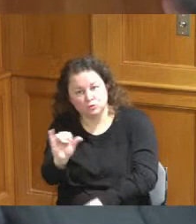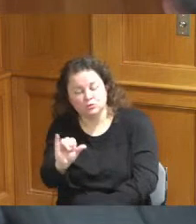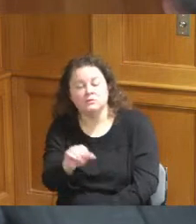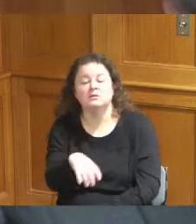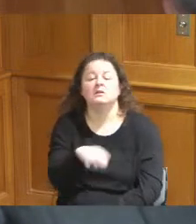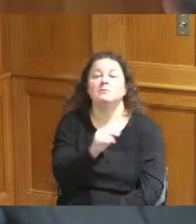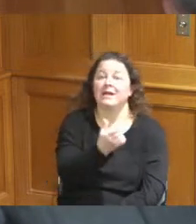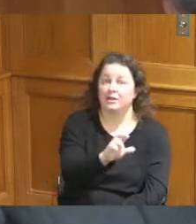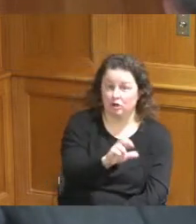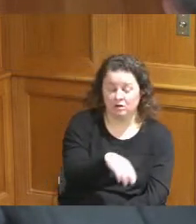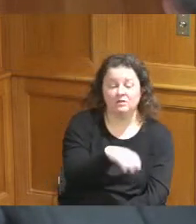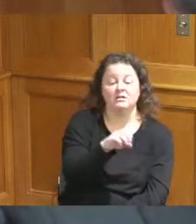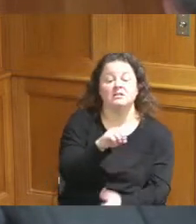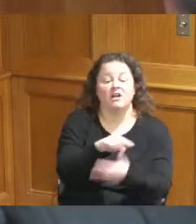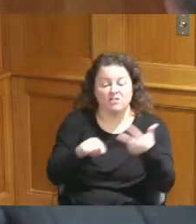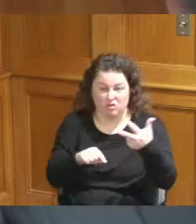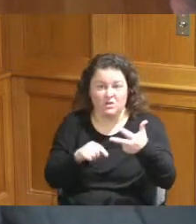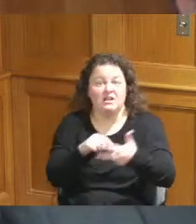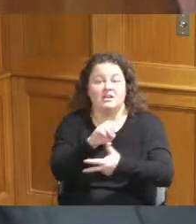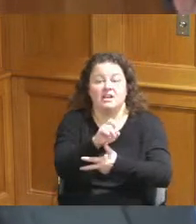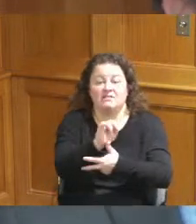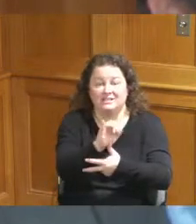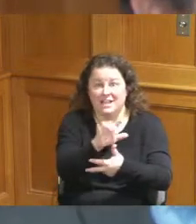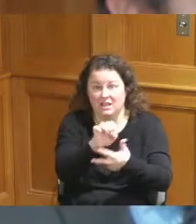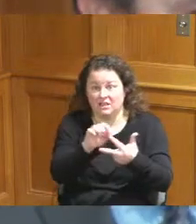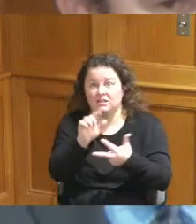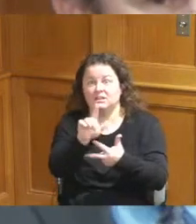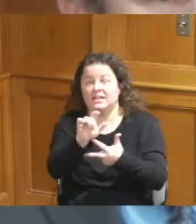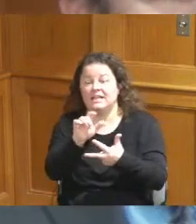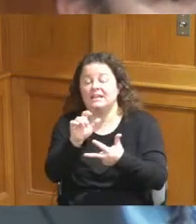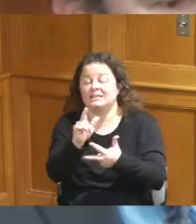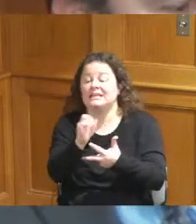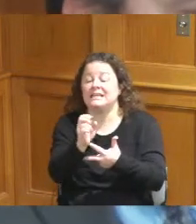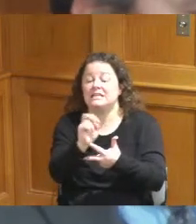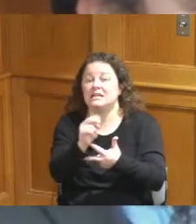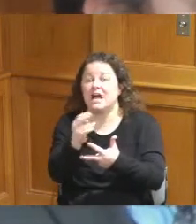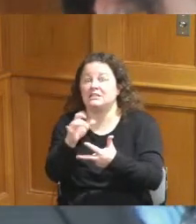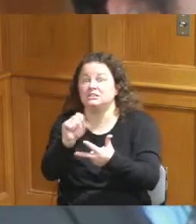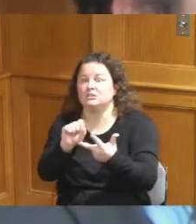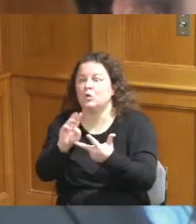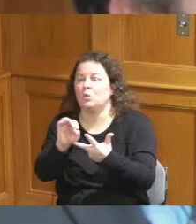Heights were all on the call asking the Governor to support our efforts there was a presentation